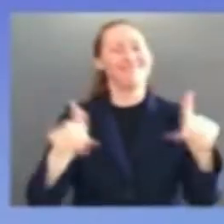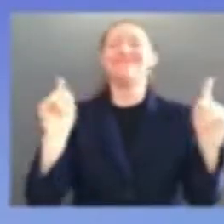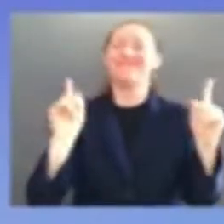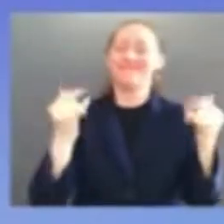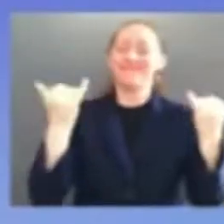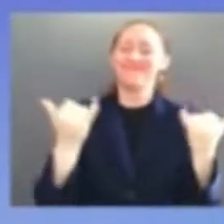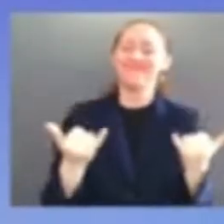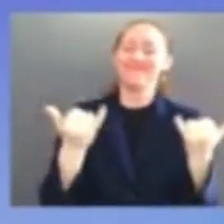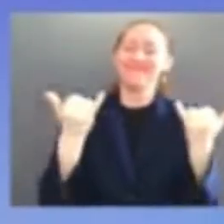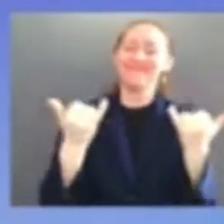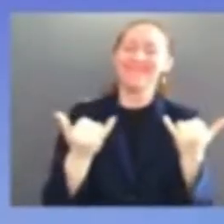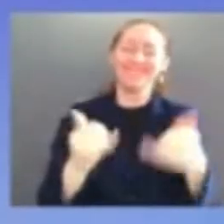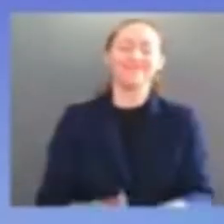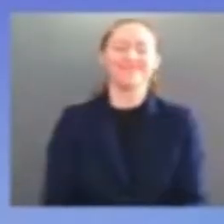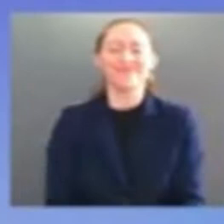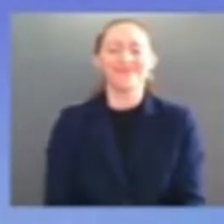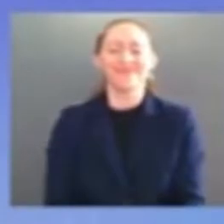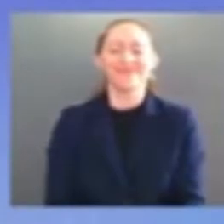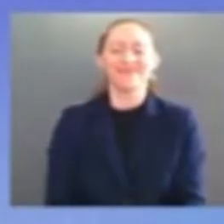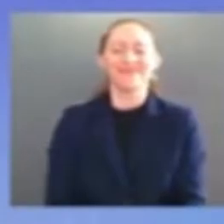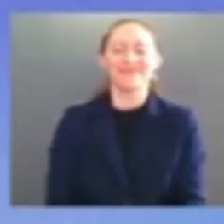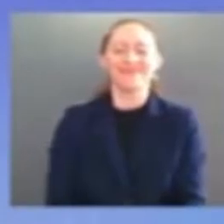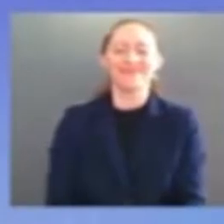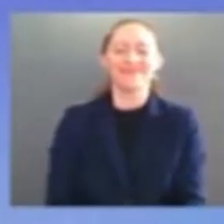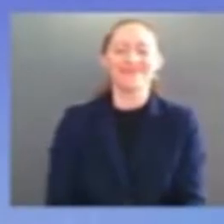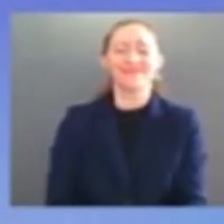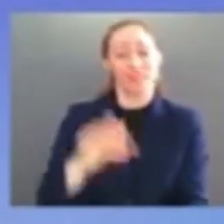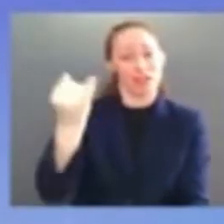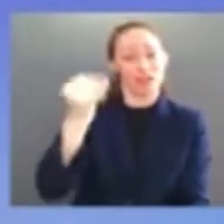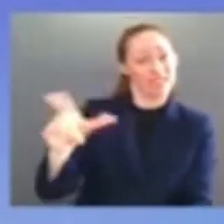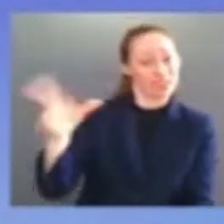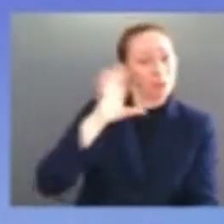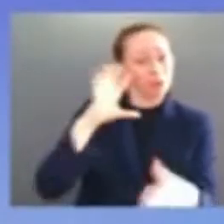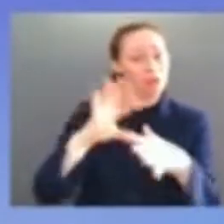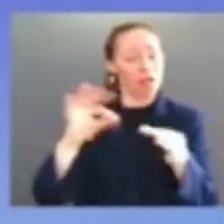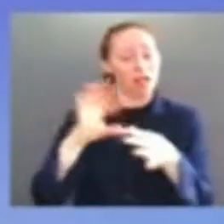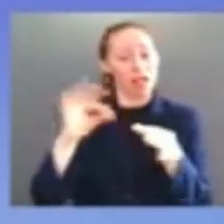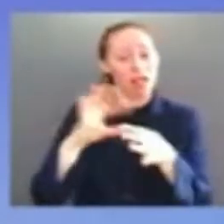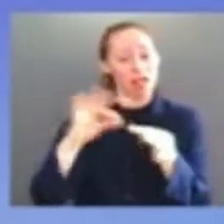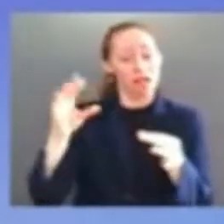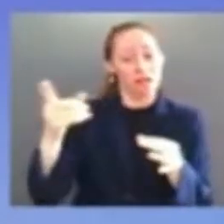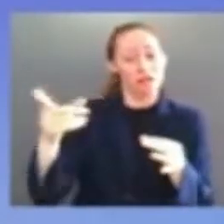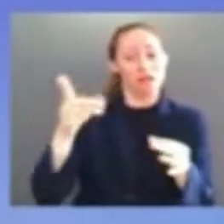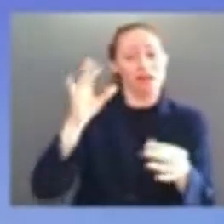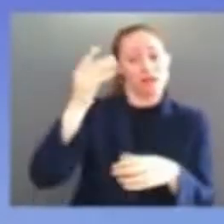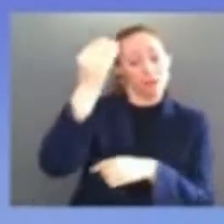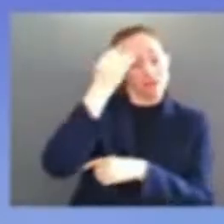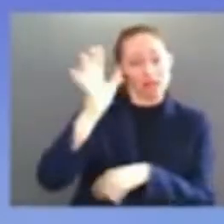to run this was one of the first decisions i made i could see it i could see it as a day of hope